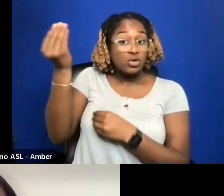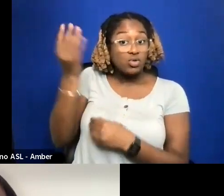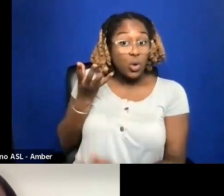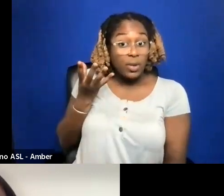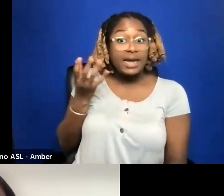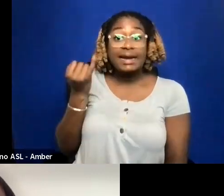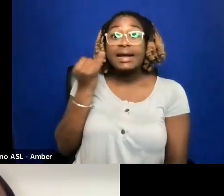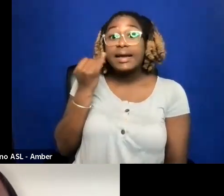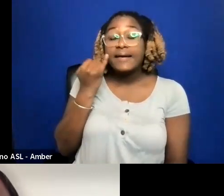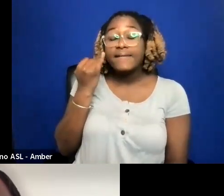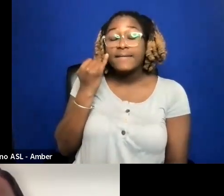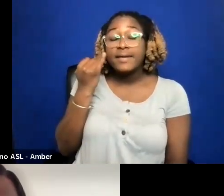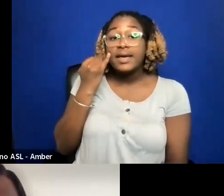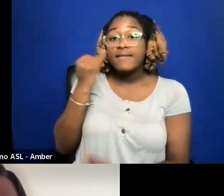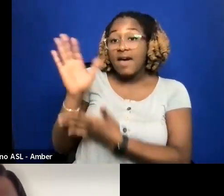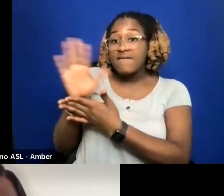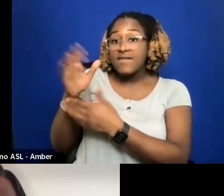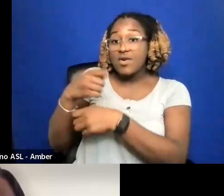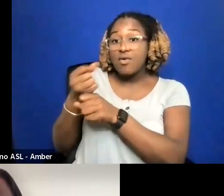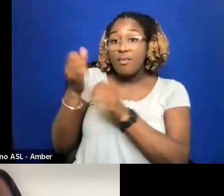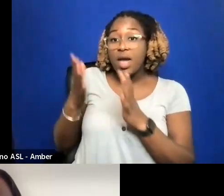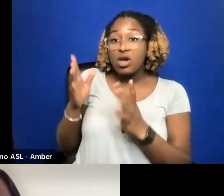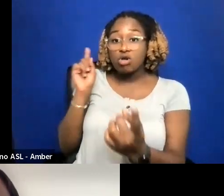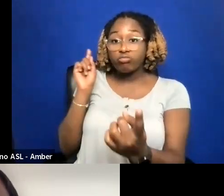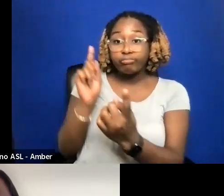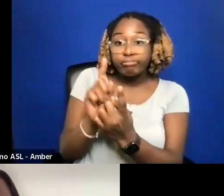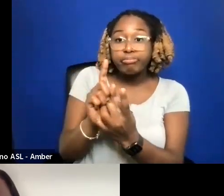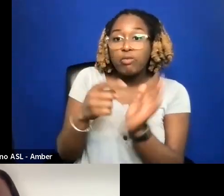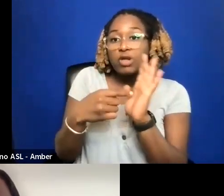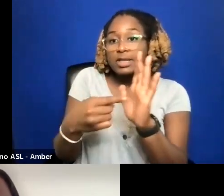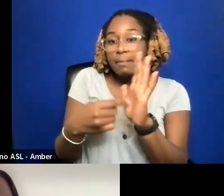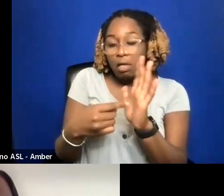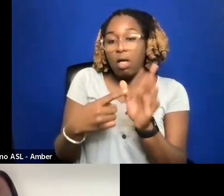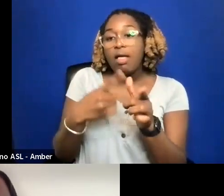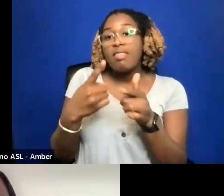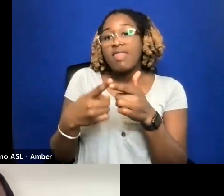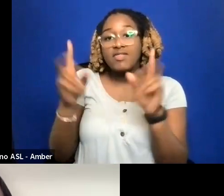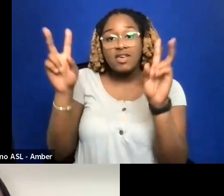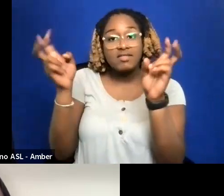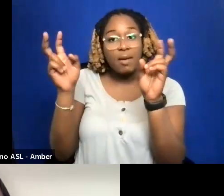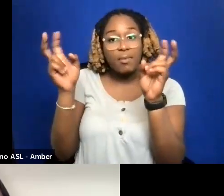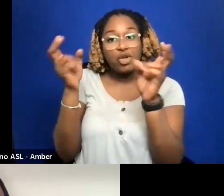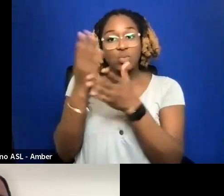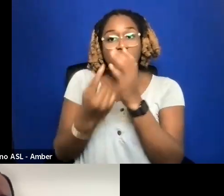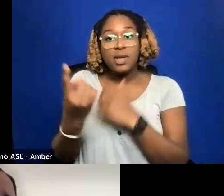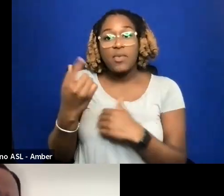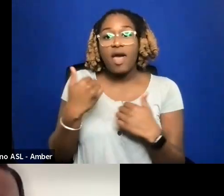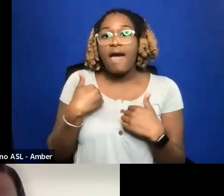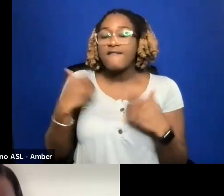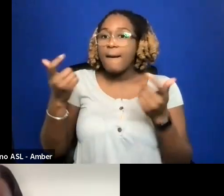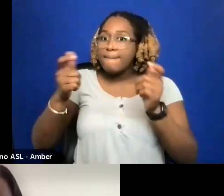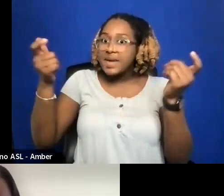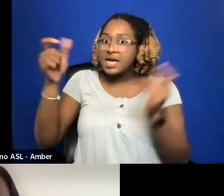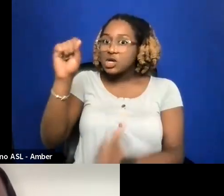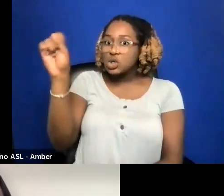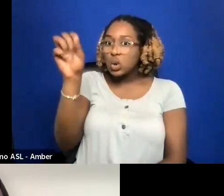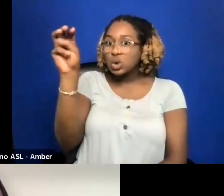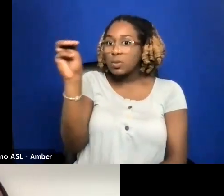AND THE SUBJECT WAS SOMEONE HO HAD A BIG SOCIAL MEDIA FOLLOWING FOR INSTANCE, YOU COULD USE THAT AS